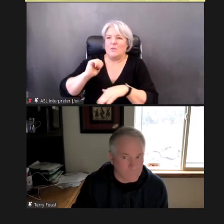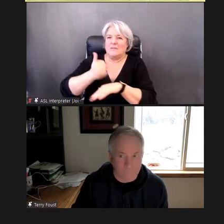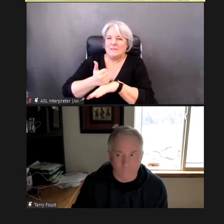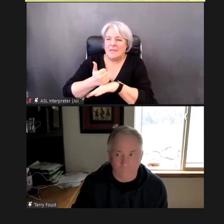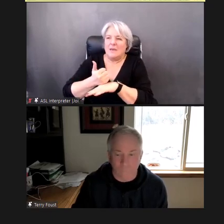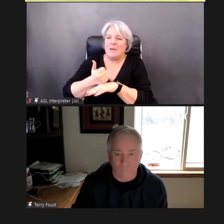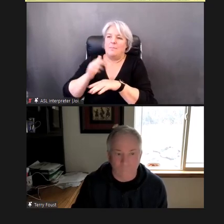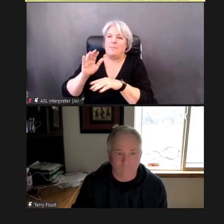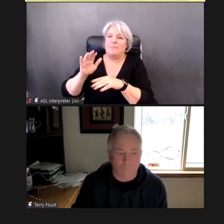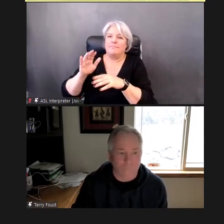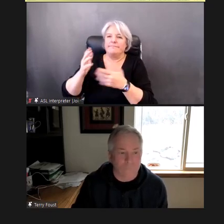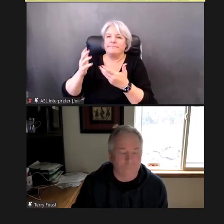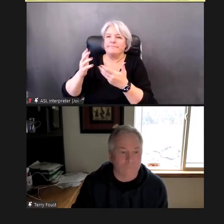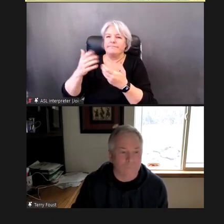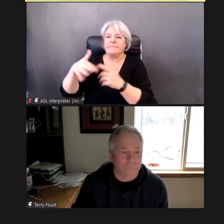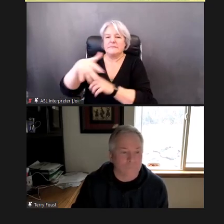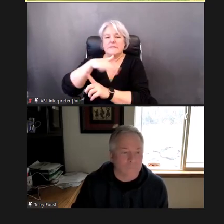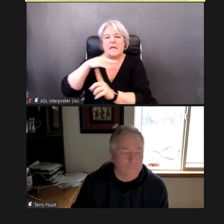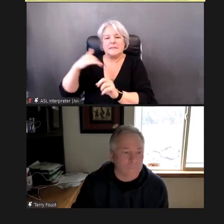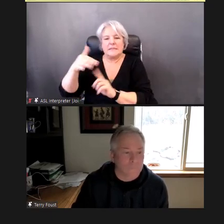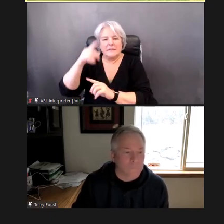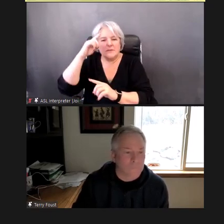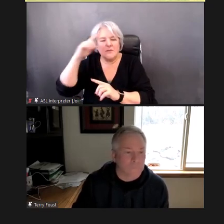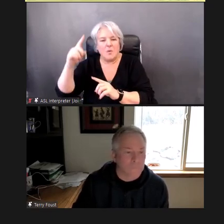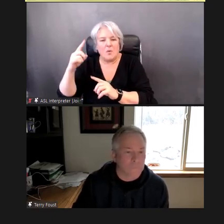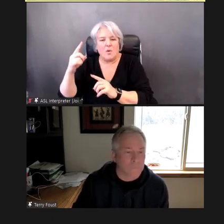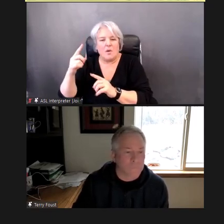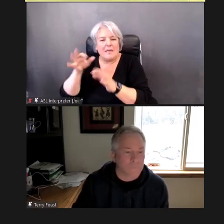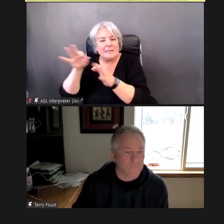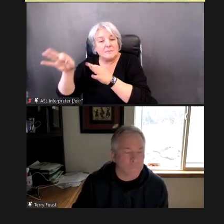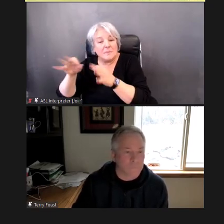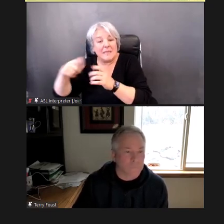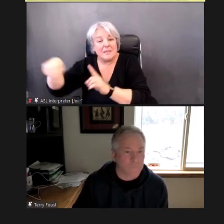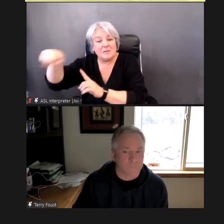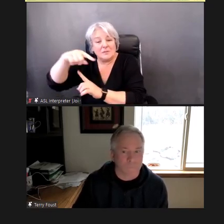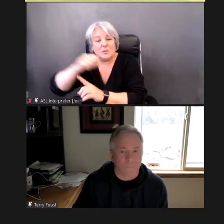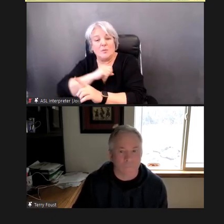And we always like to start with this graphic, to remind people: